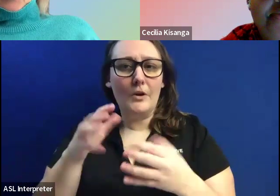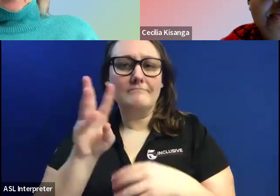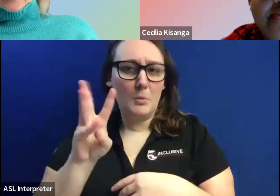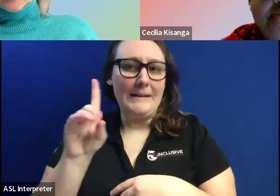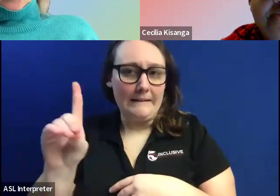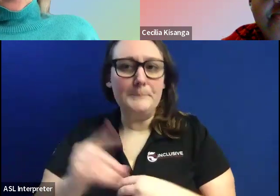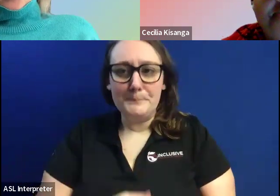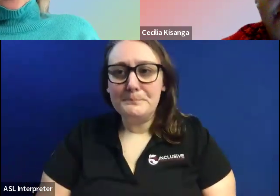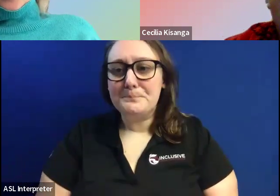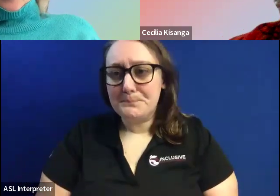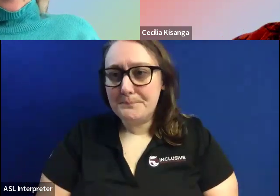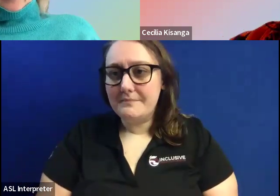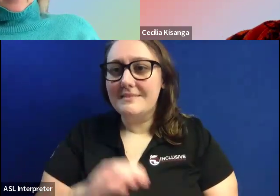Cecilia, the floor is yours.